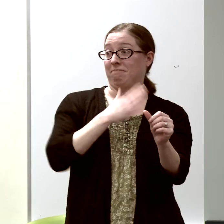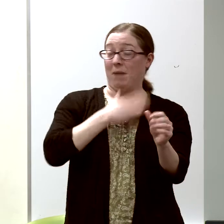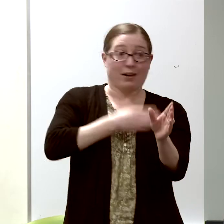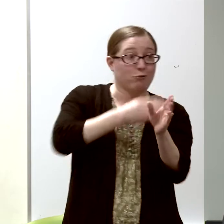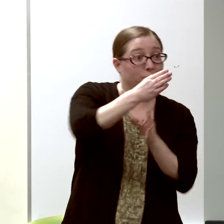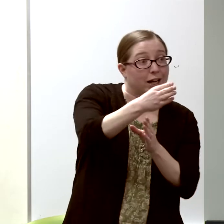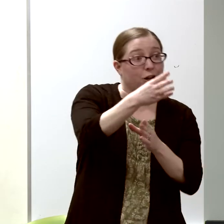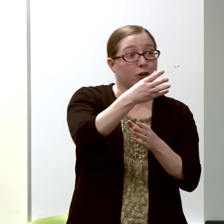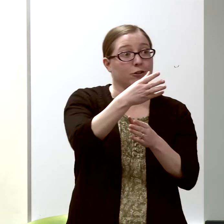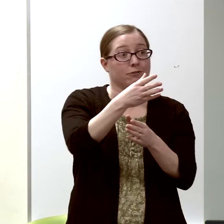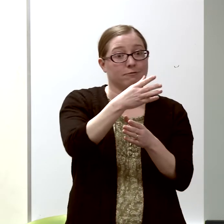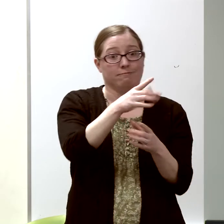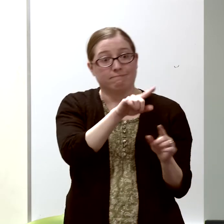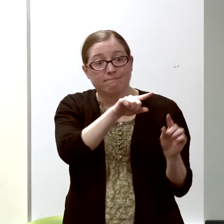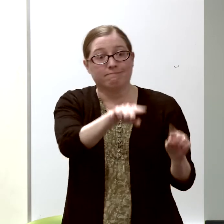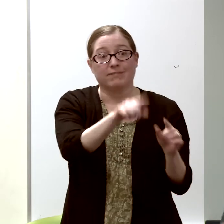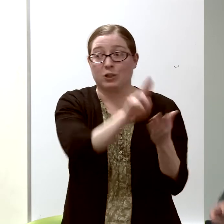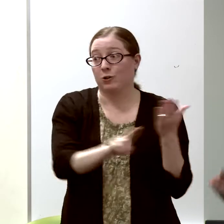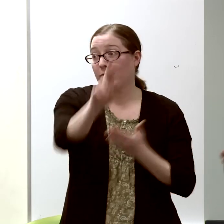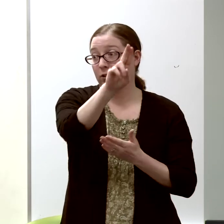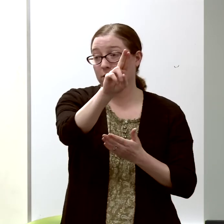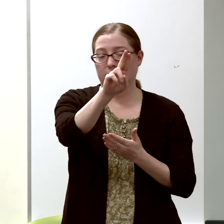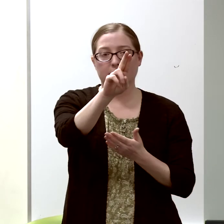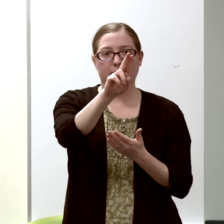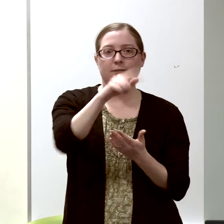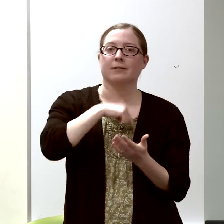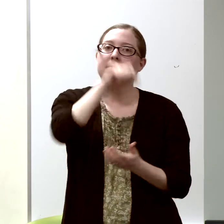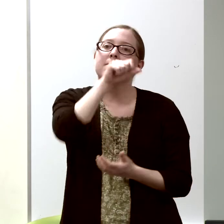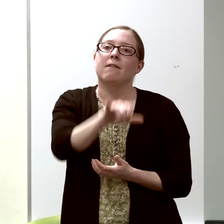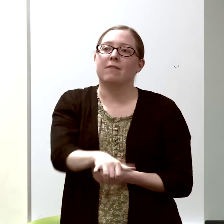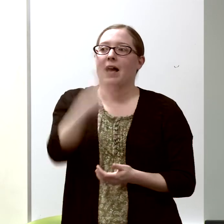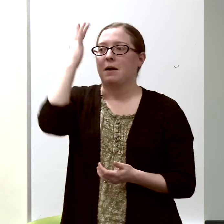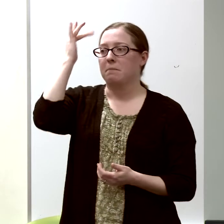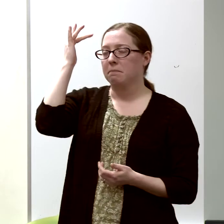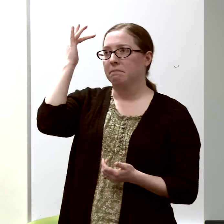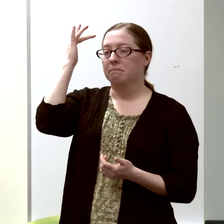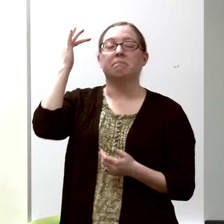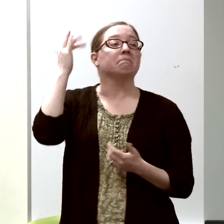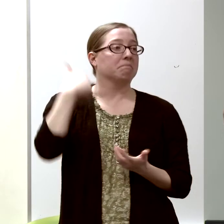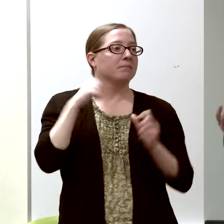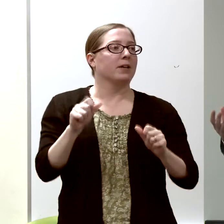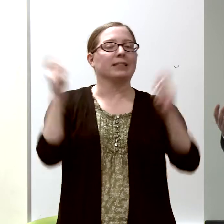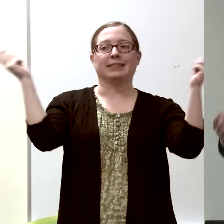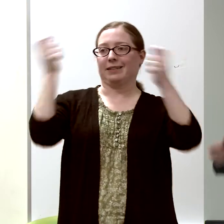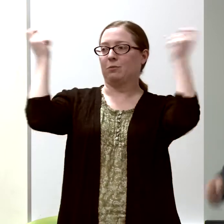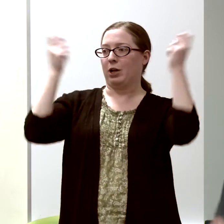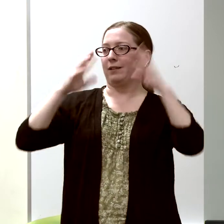is the ability to celebrate diversity.